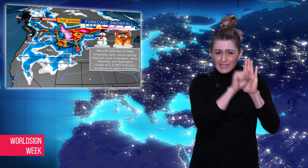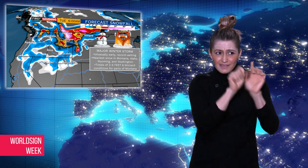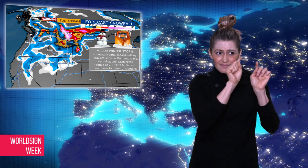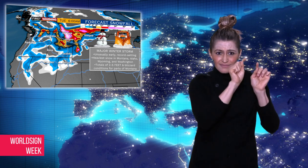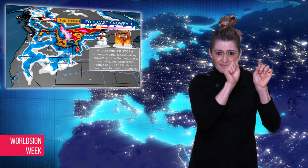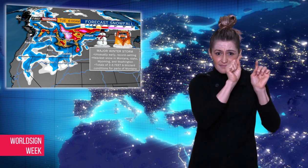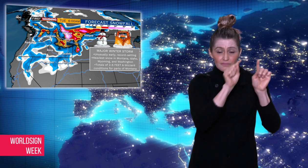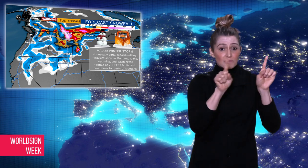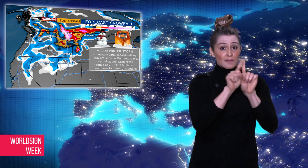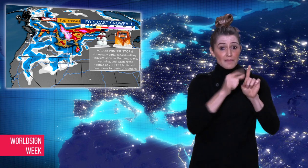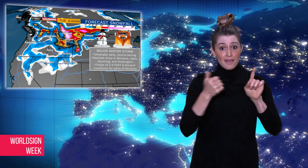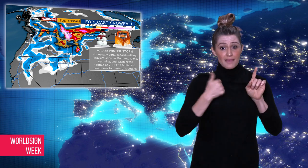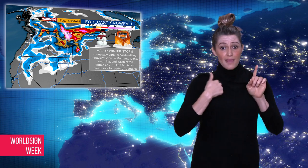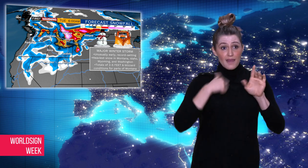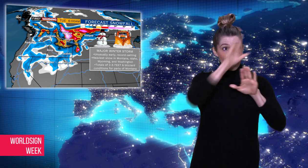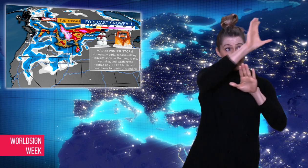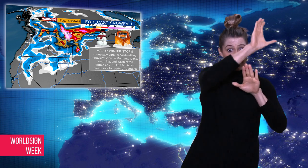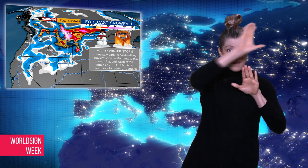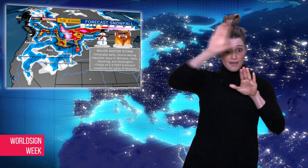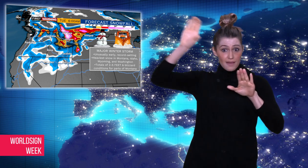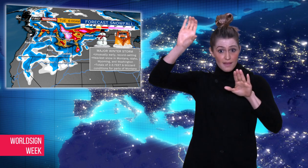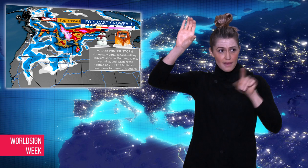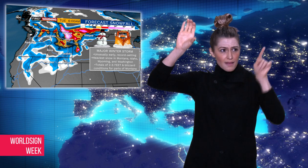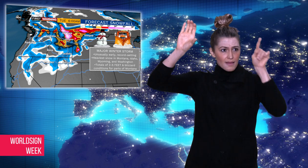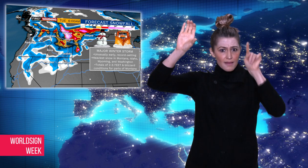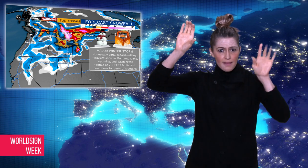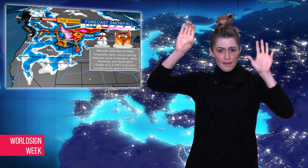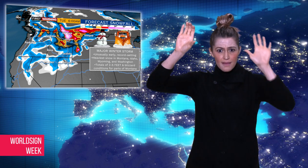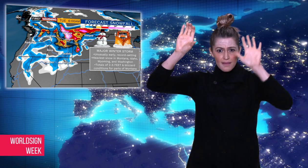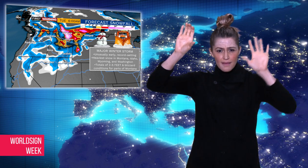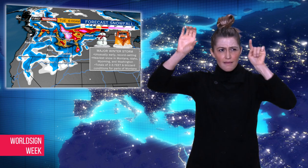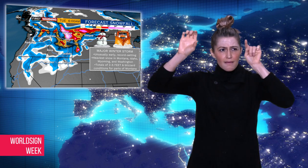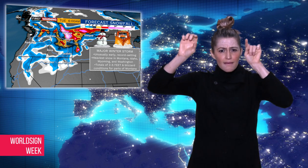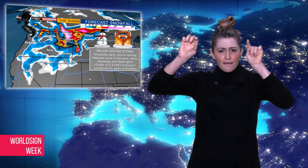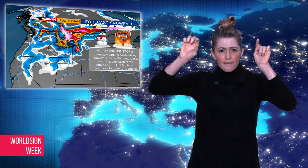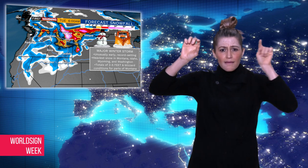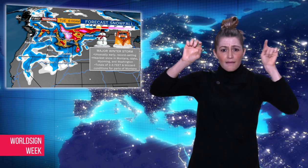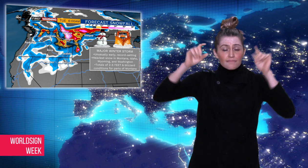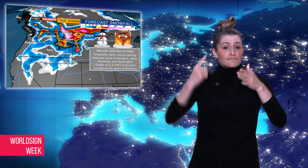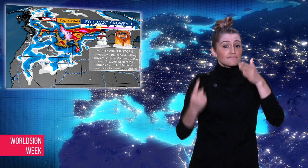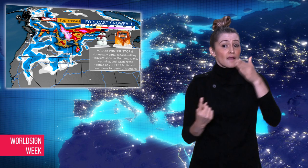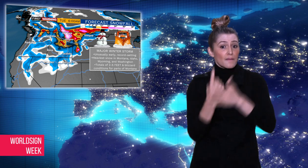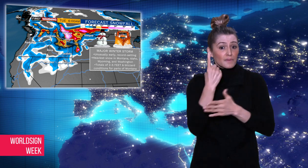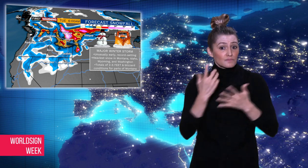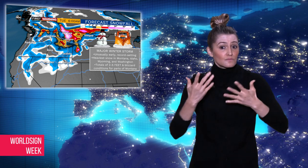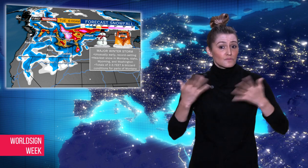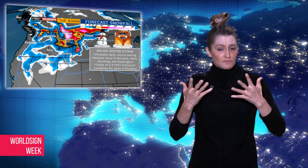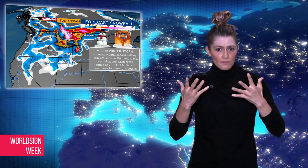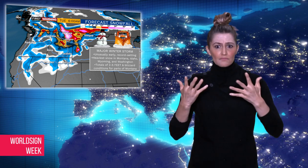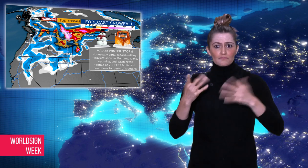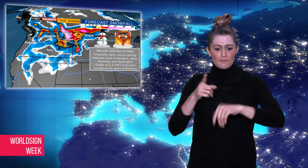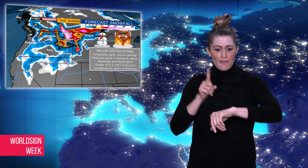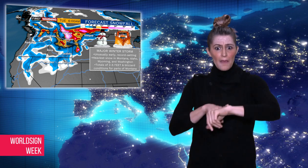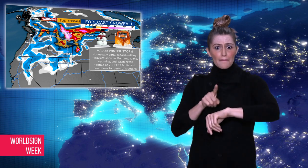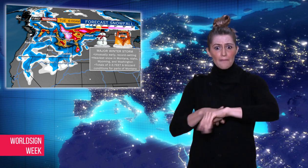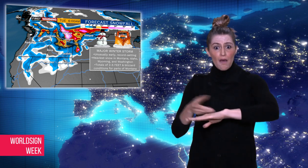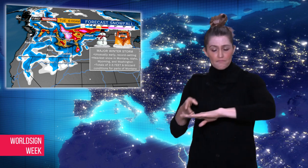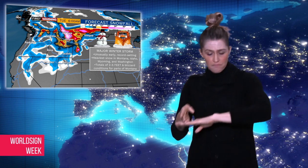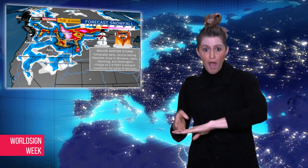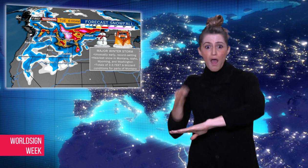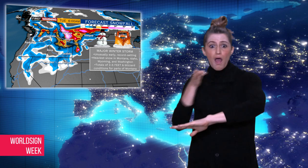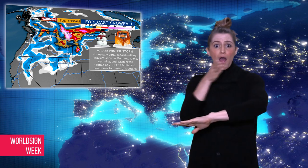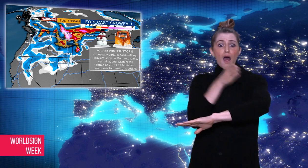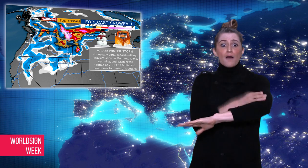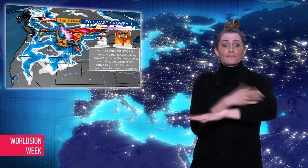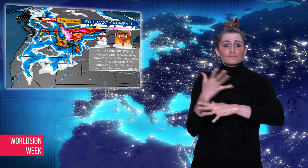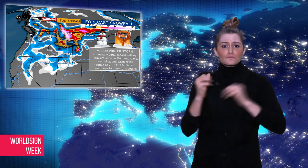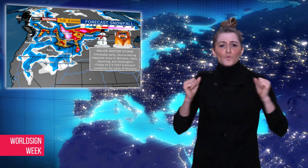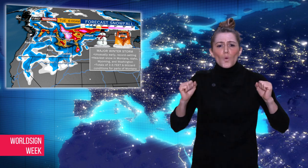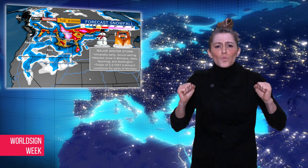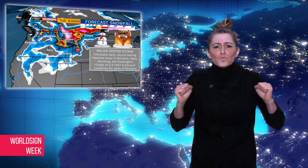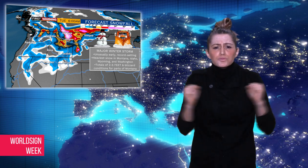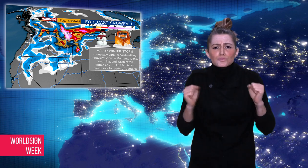northwestern US states and southwestern parts of